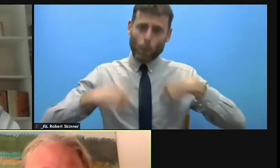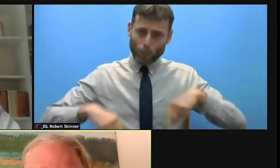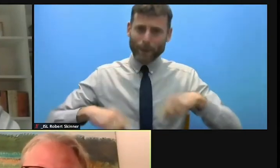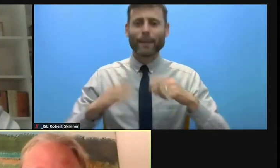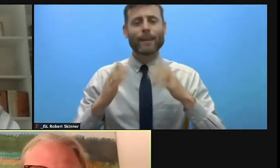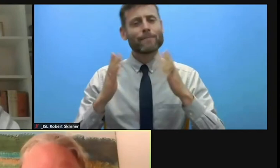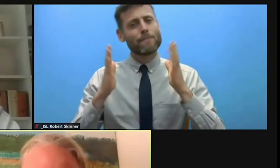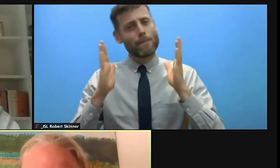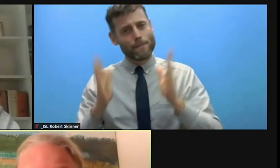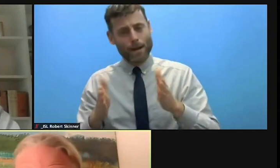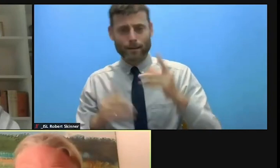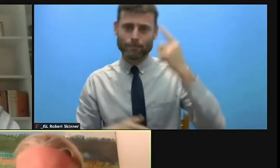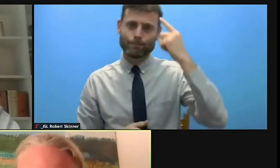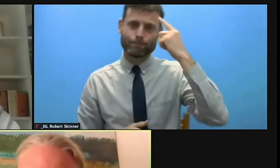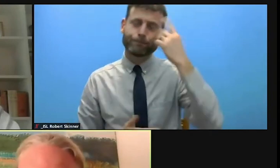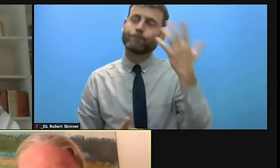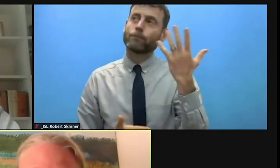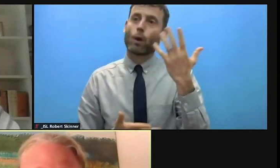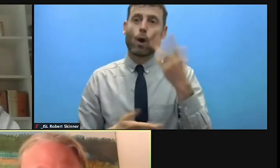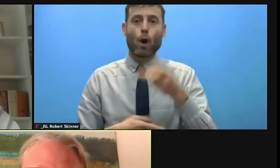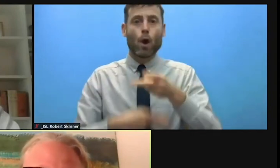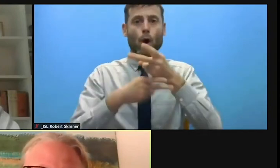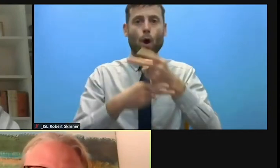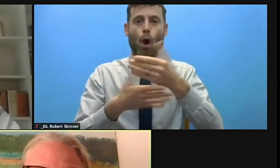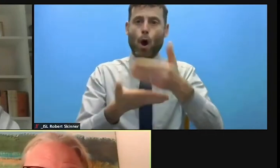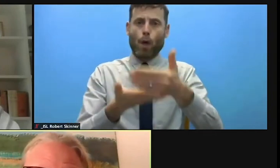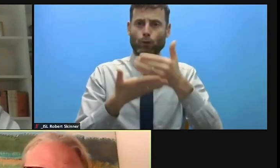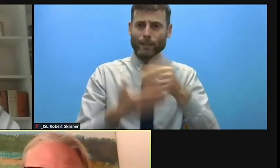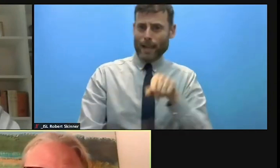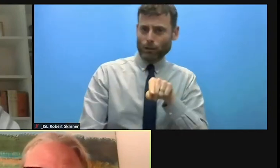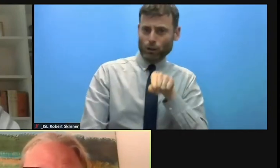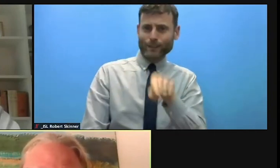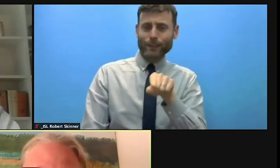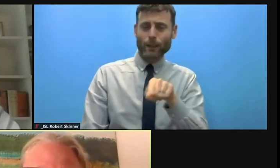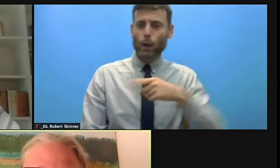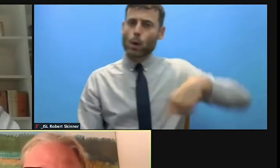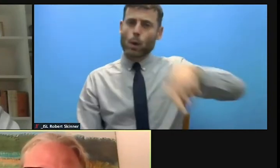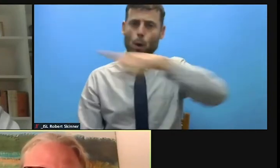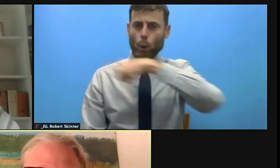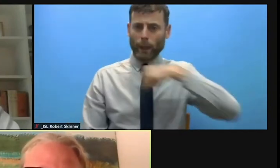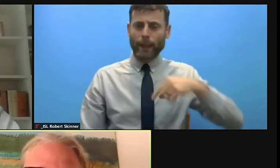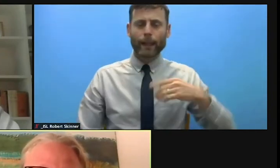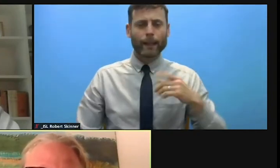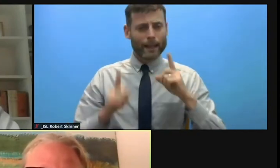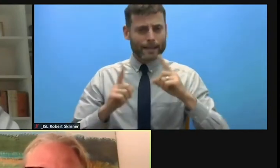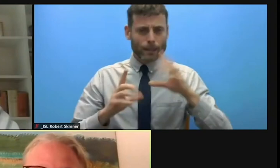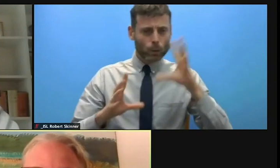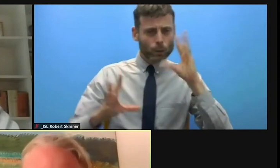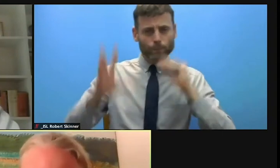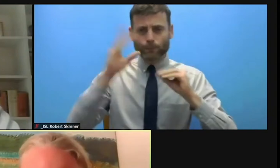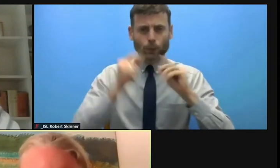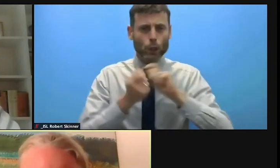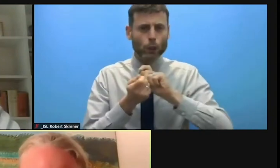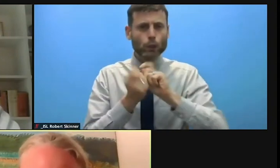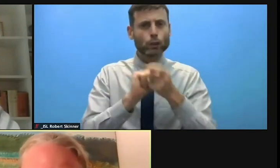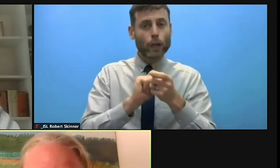how we perceive protection. I think we need to recognize that protection is the outcome that we